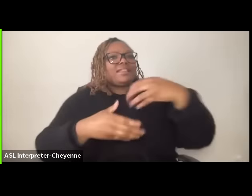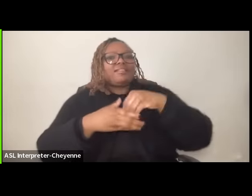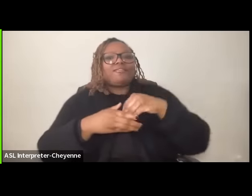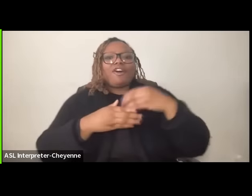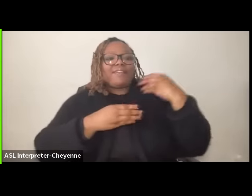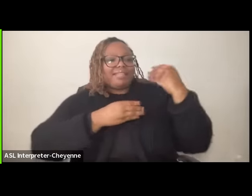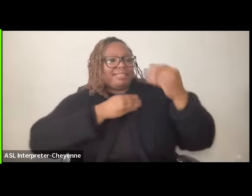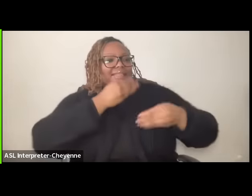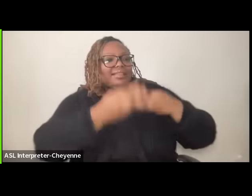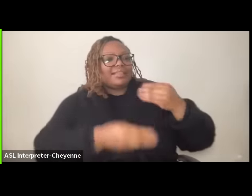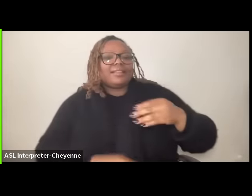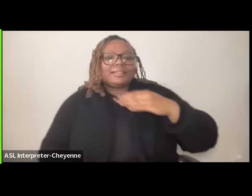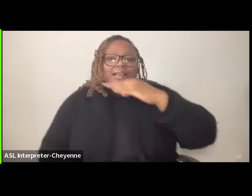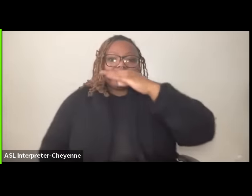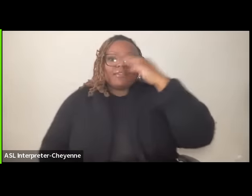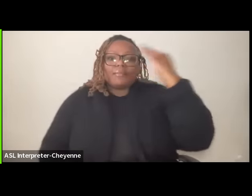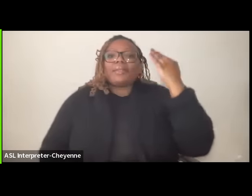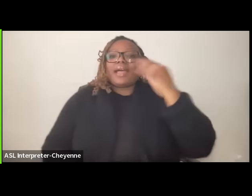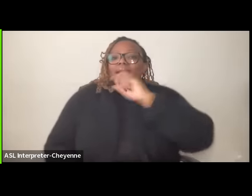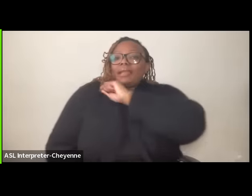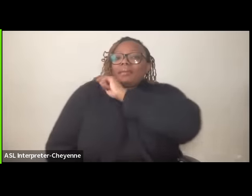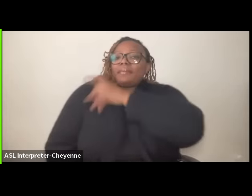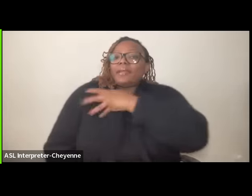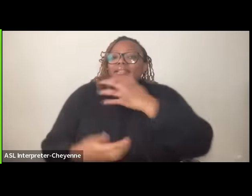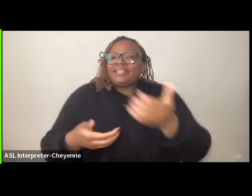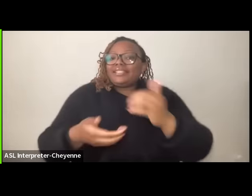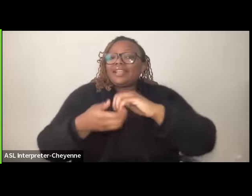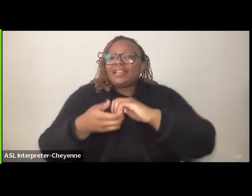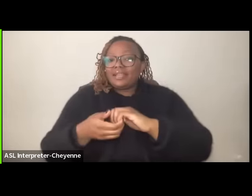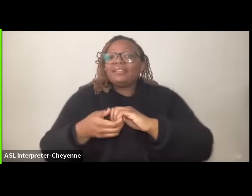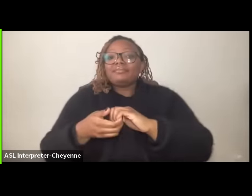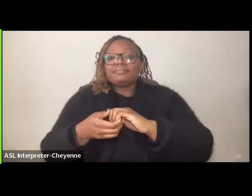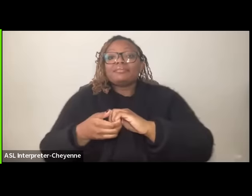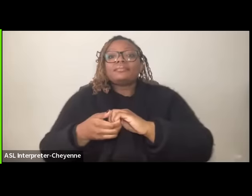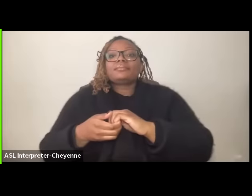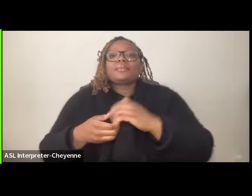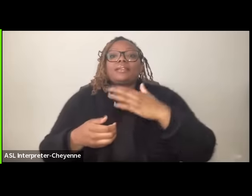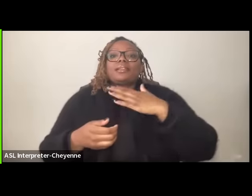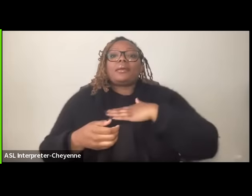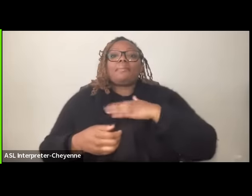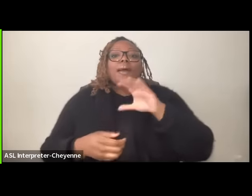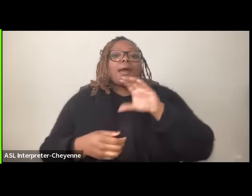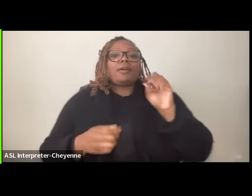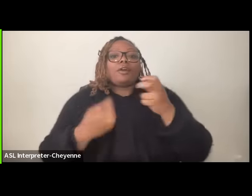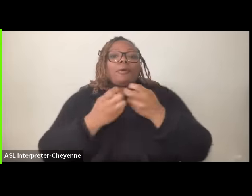of black and Palestinian solidarity as my uh dear co-panelist Barbara had mentioned this